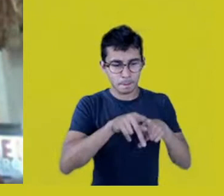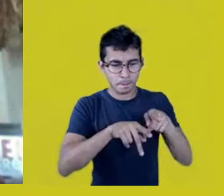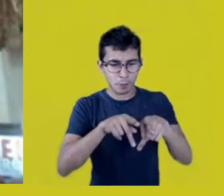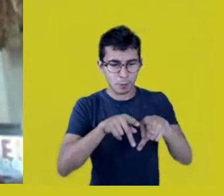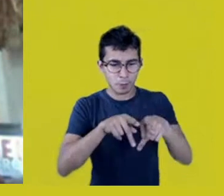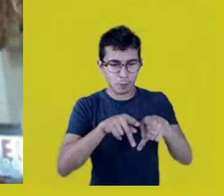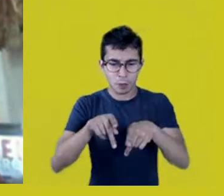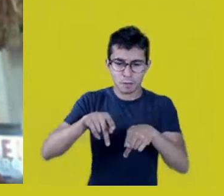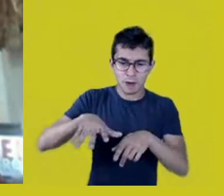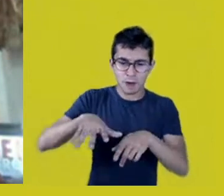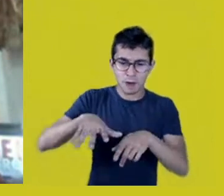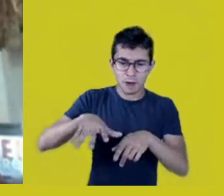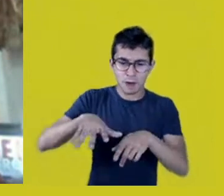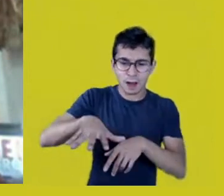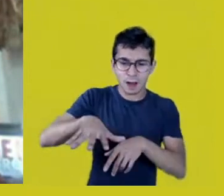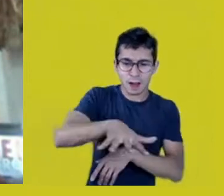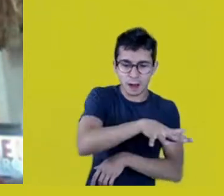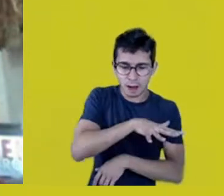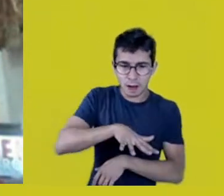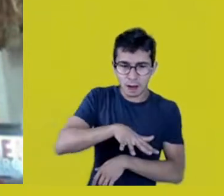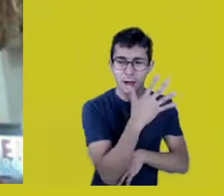our existence.